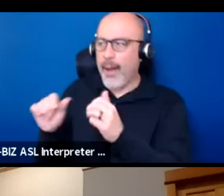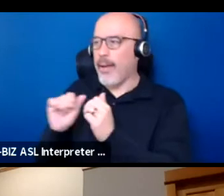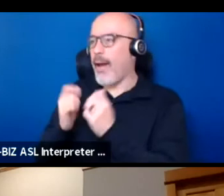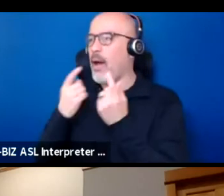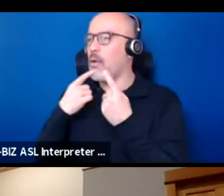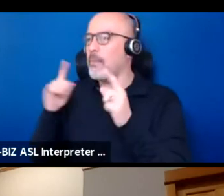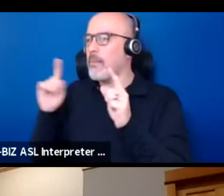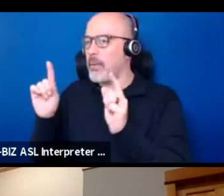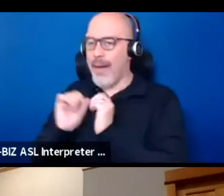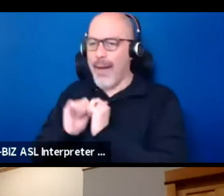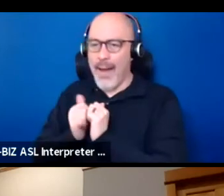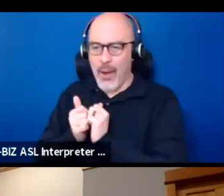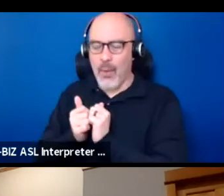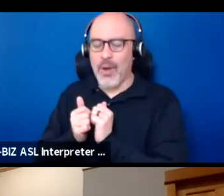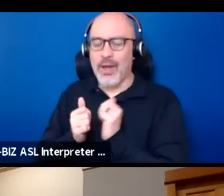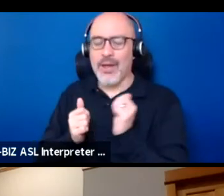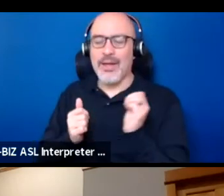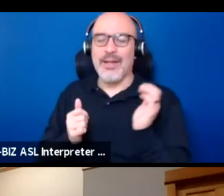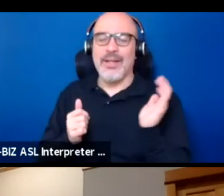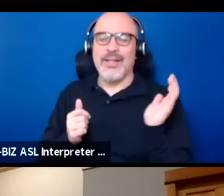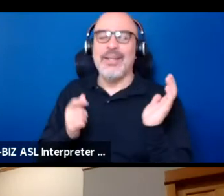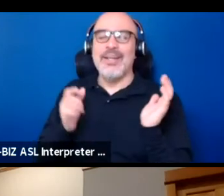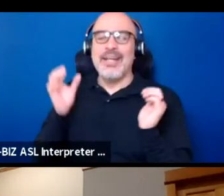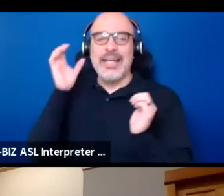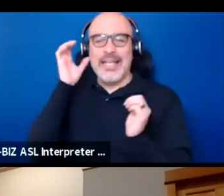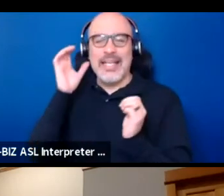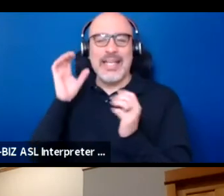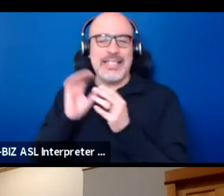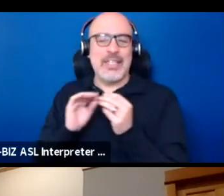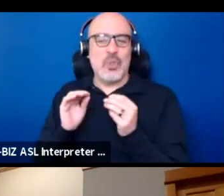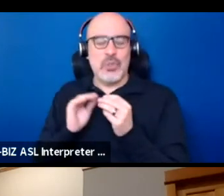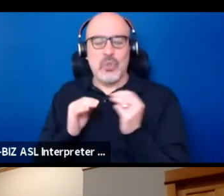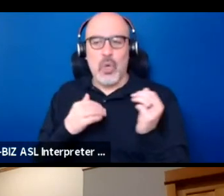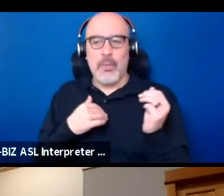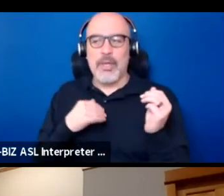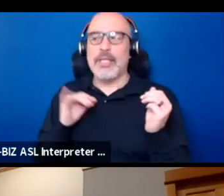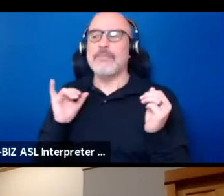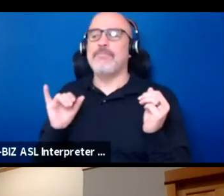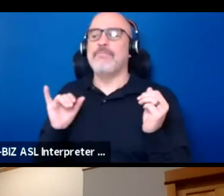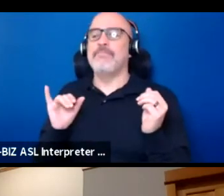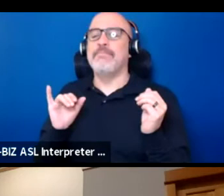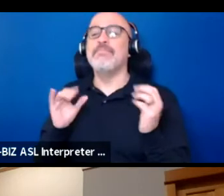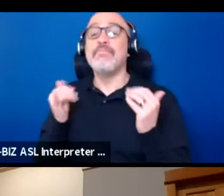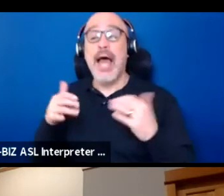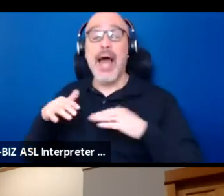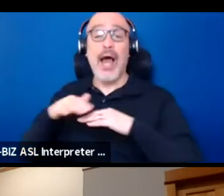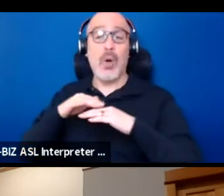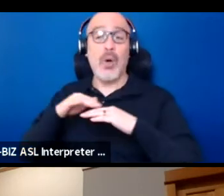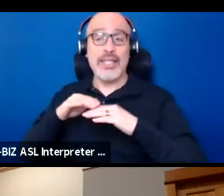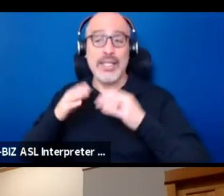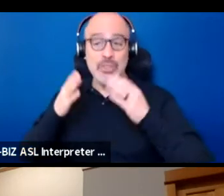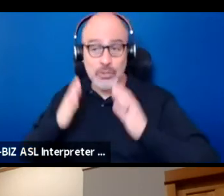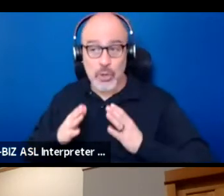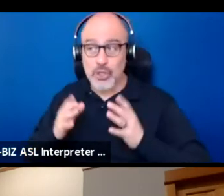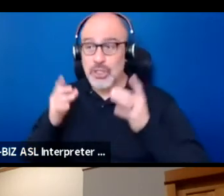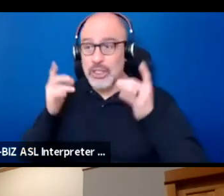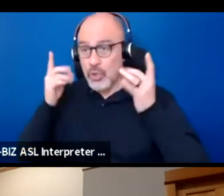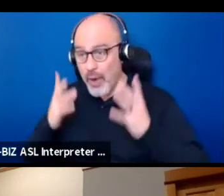So I just listening to her story of that. It was like, well, now we have an indigenous person, indigenous director coming into the indigenous perspective